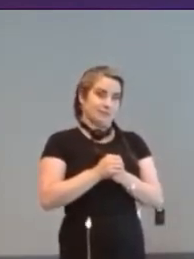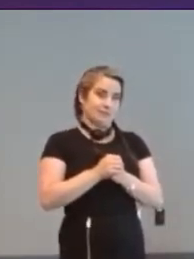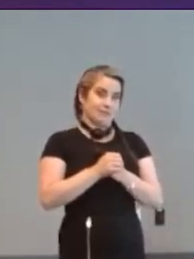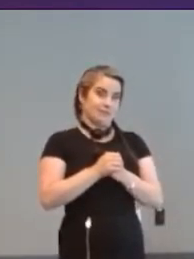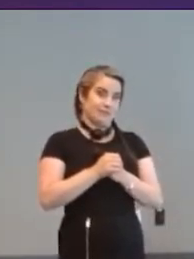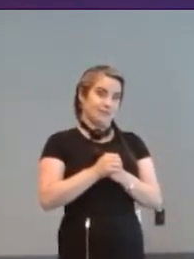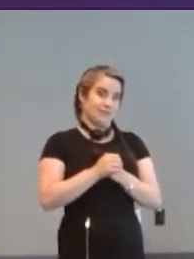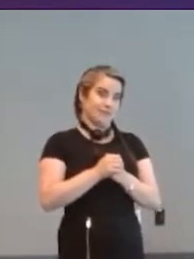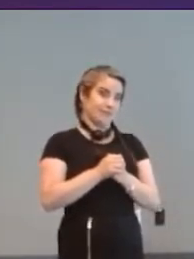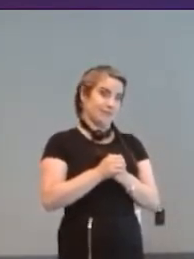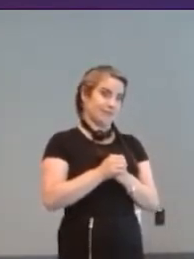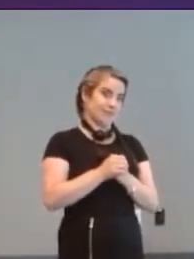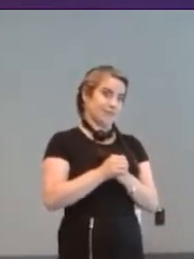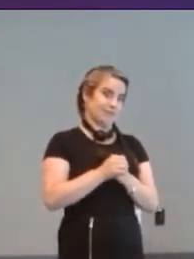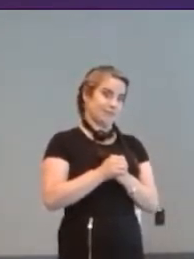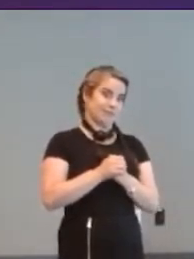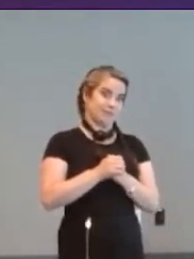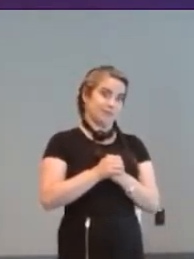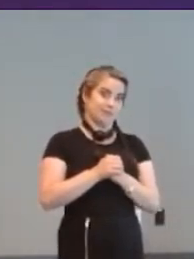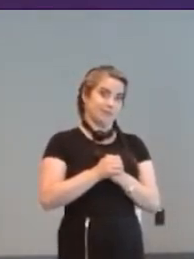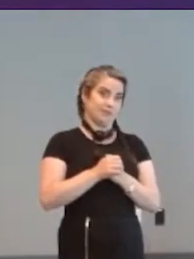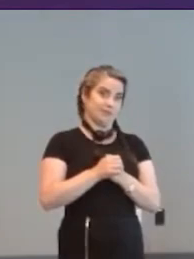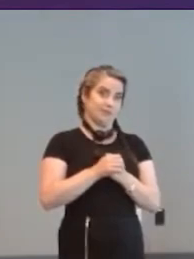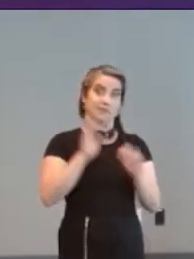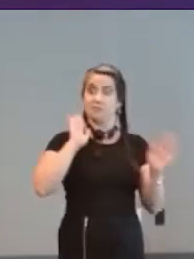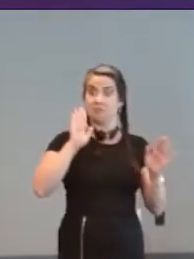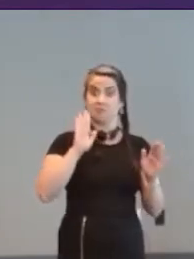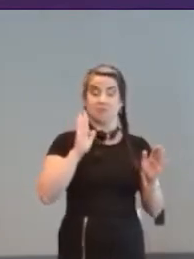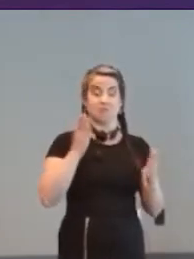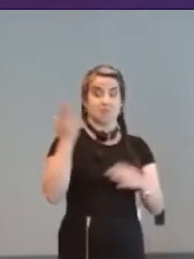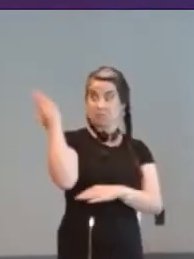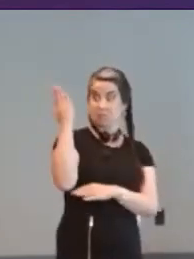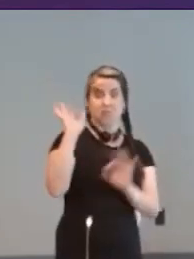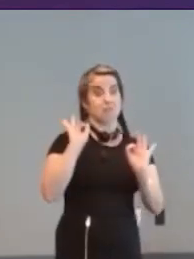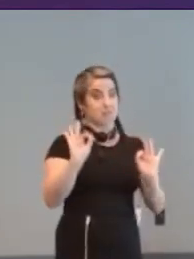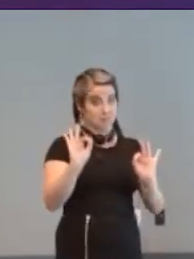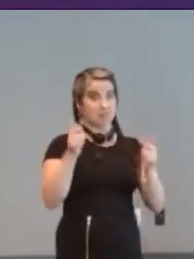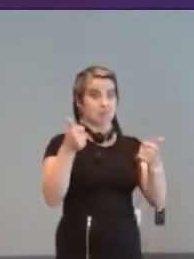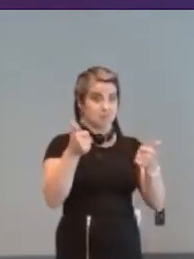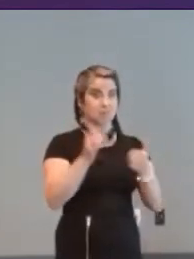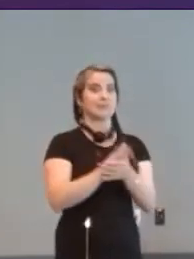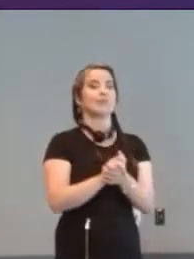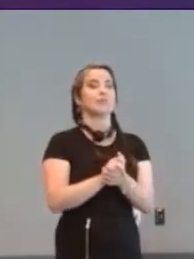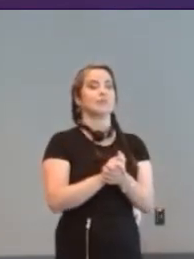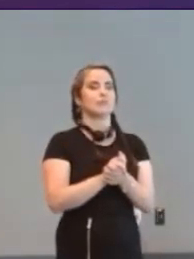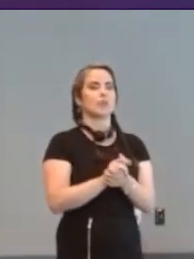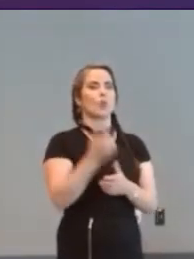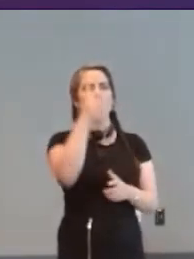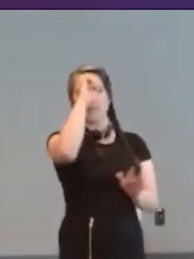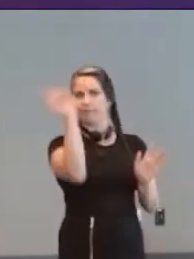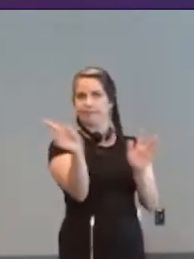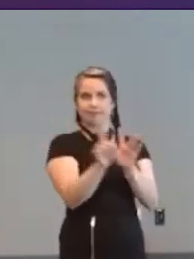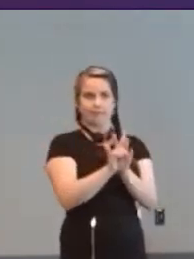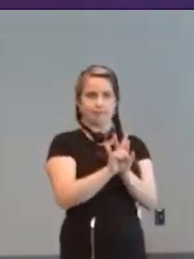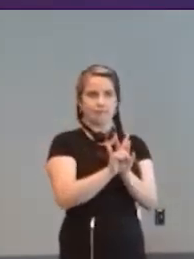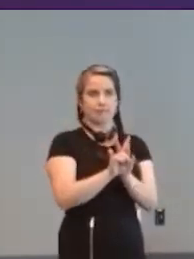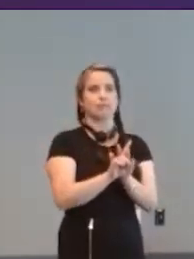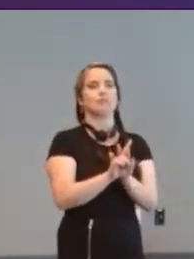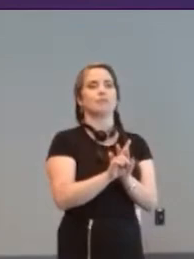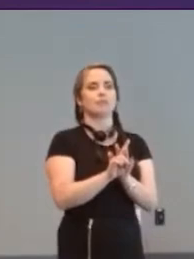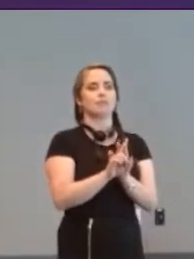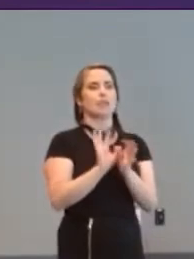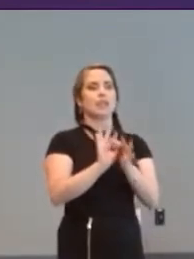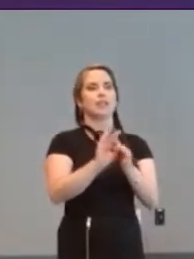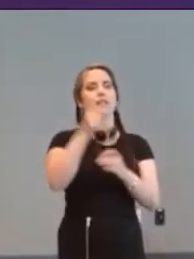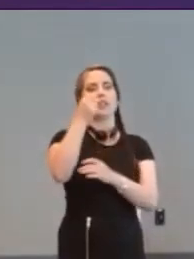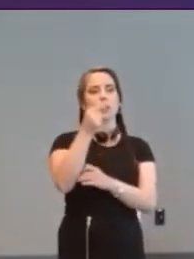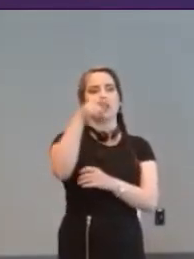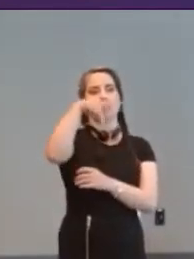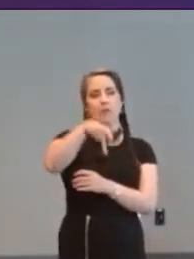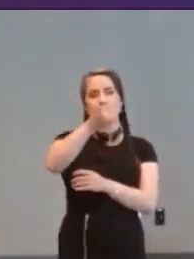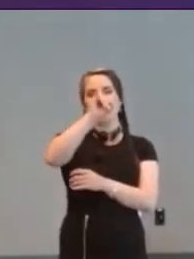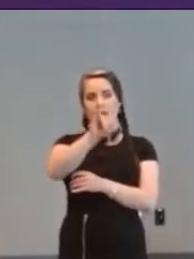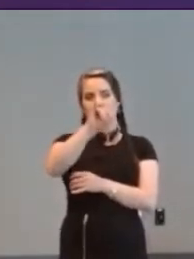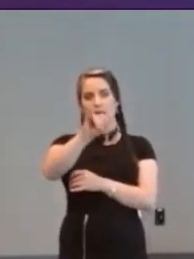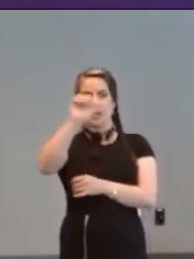[Another audience member] hi uh great talk um so uh one thought I had uh in regards to the GP II uh initiative is